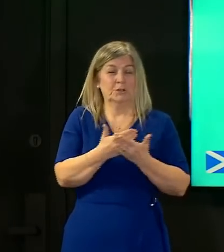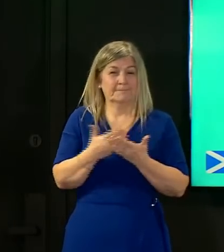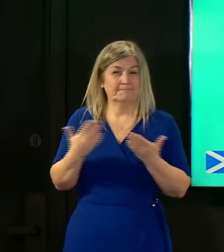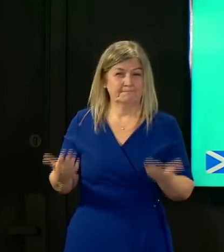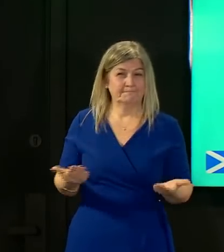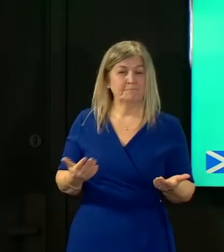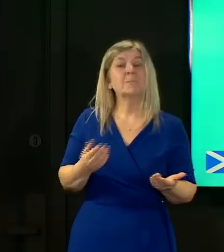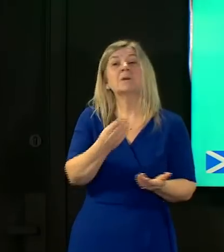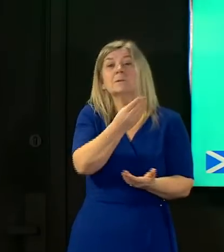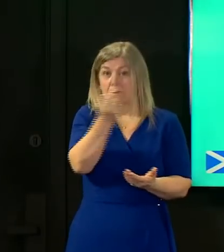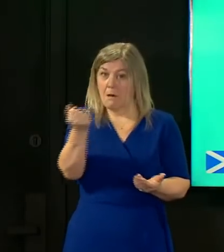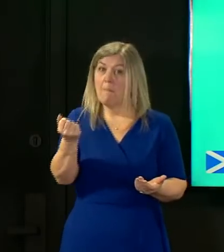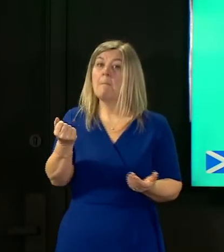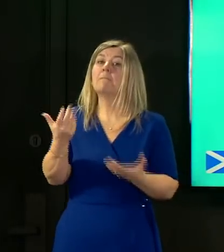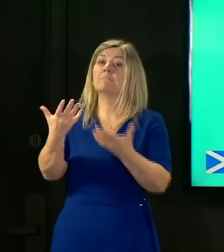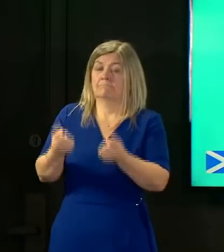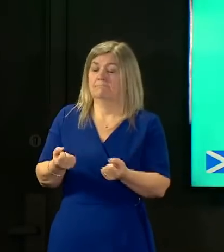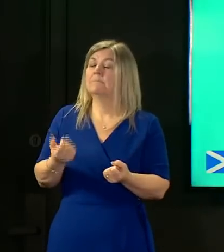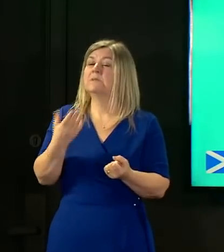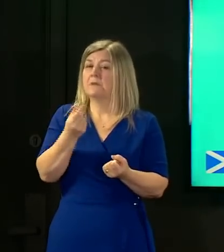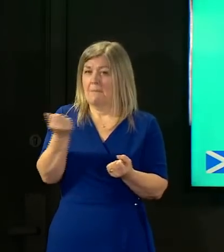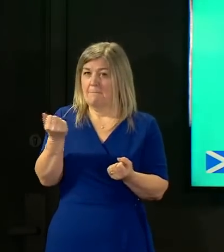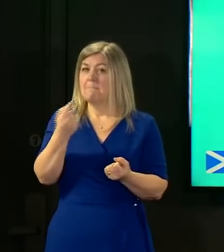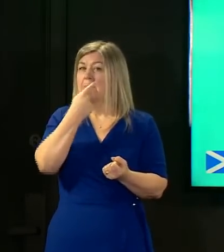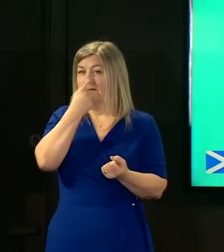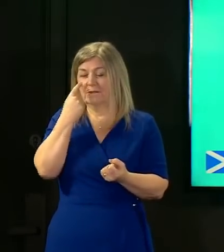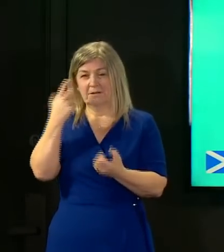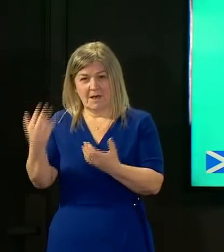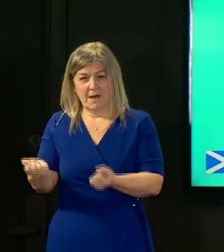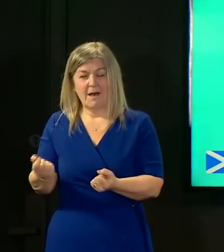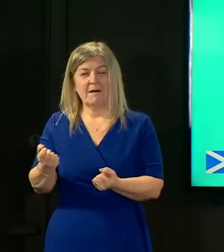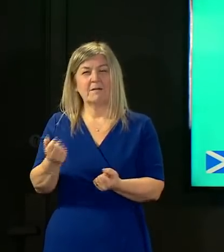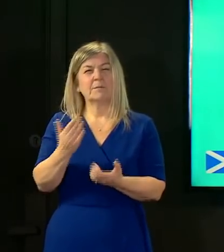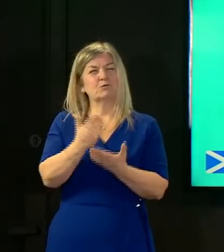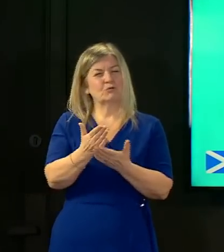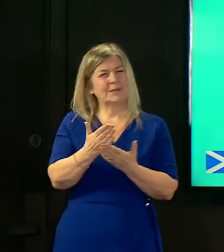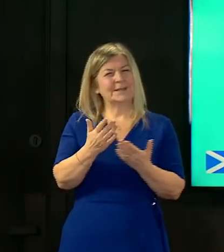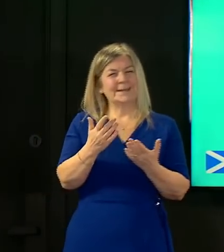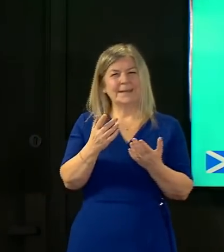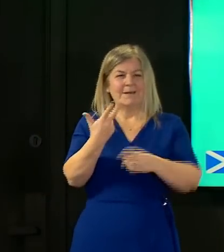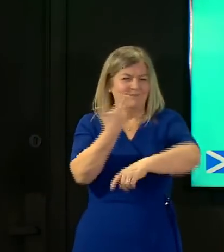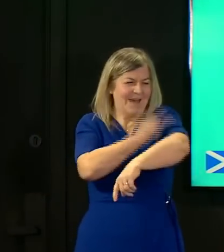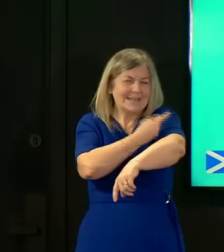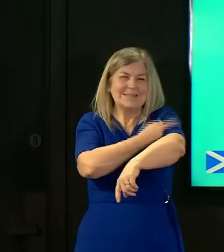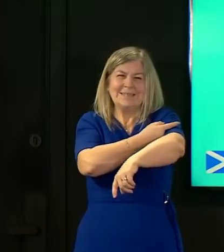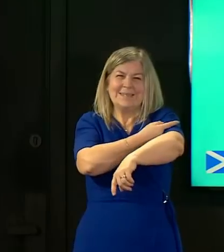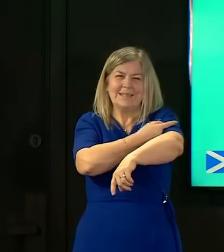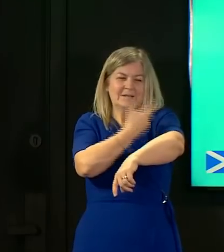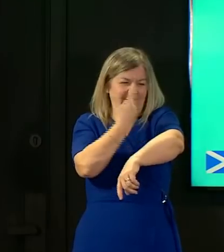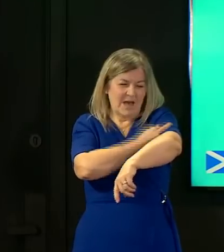information through is what is the impact on the vaccines that we have currently at our disposal